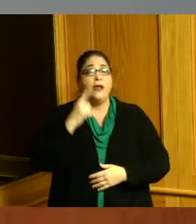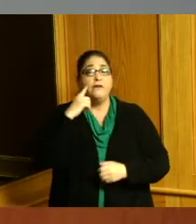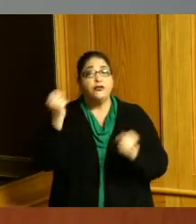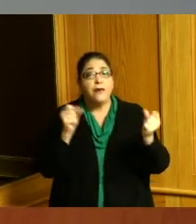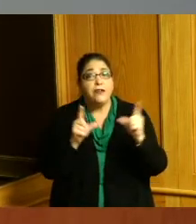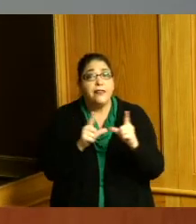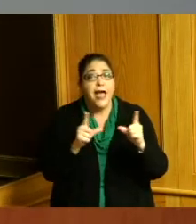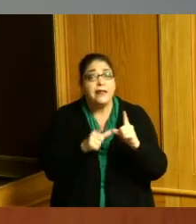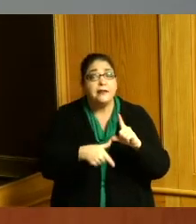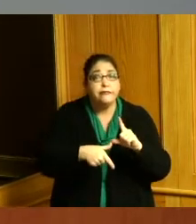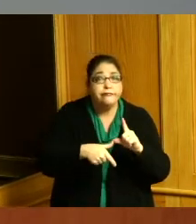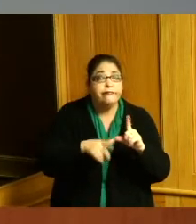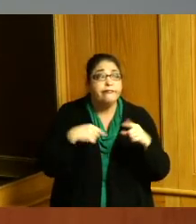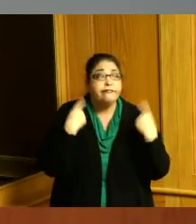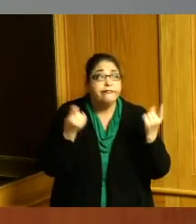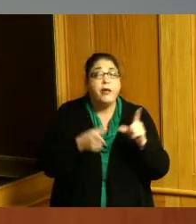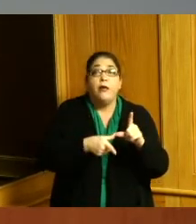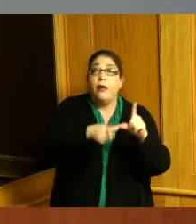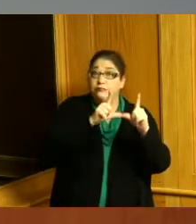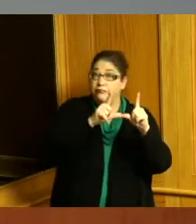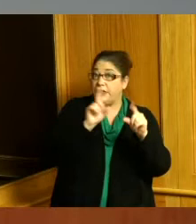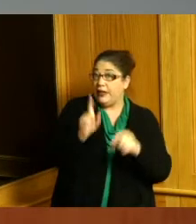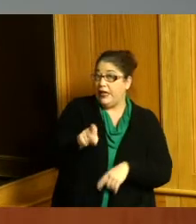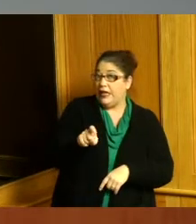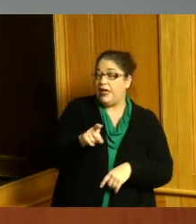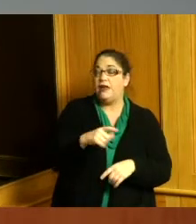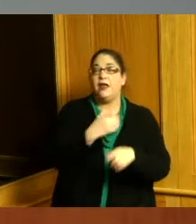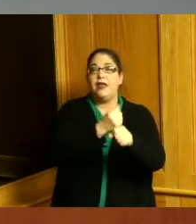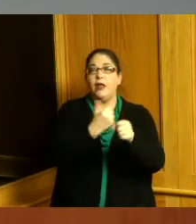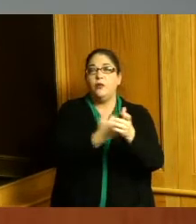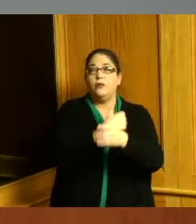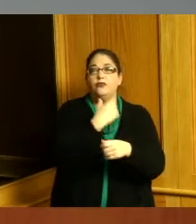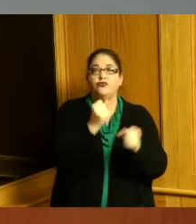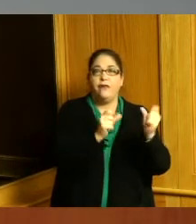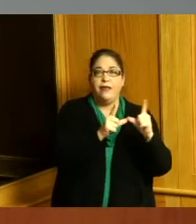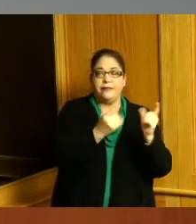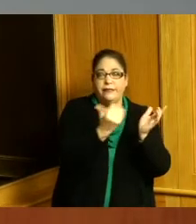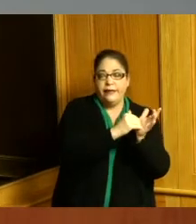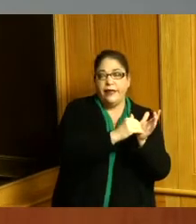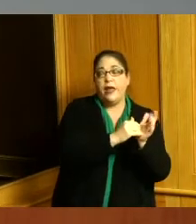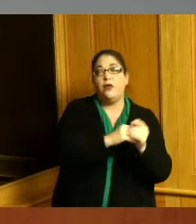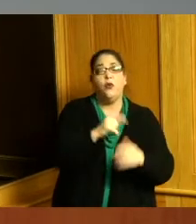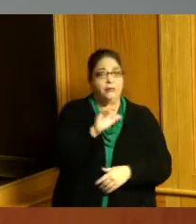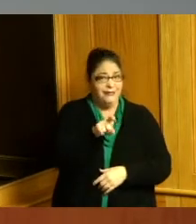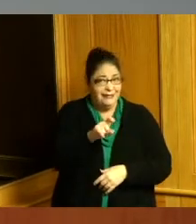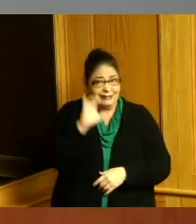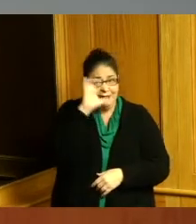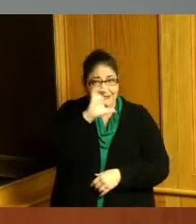renewed whether they need to look for some kind of housing whether they need contacts for employment